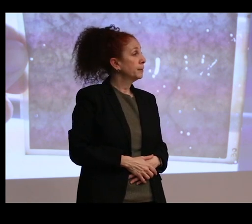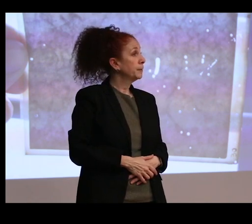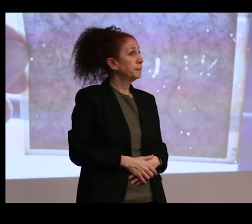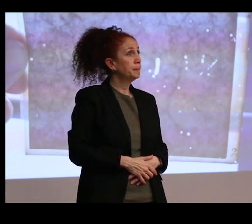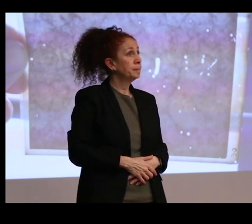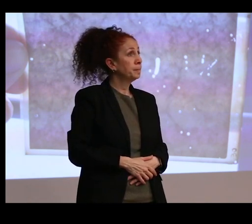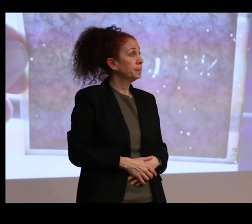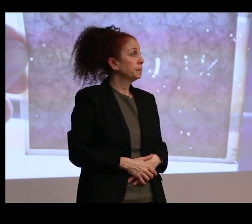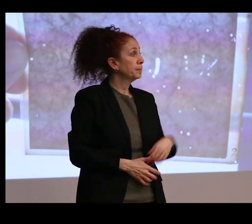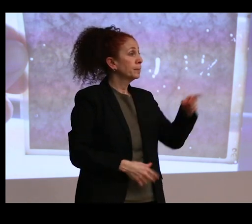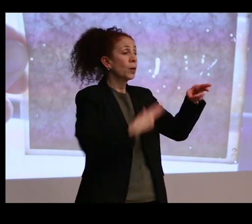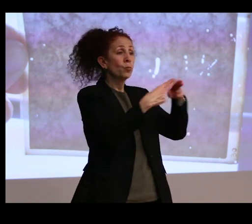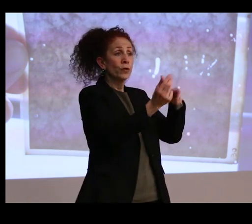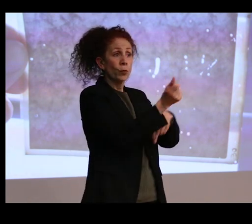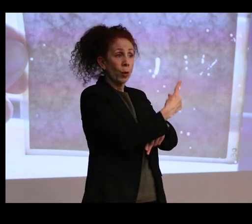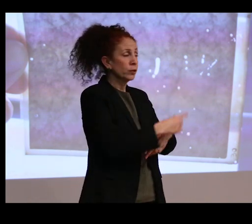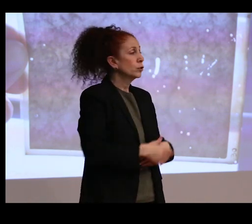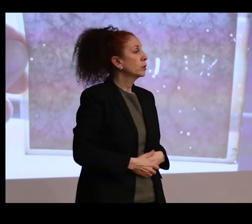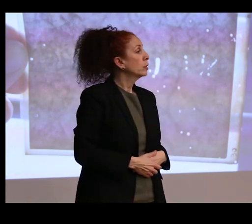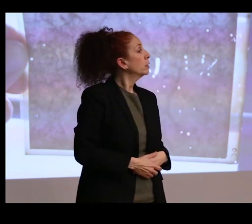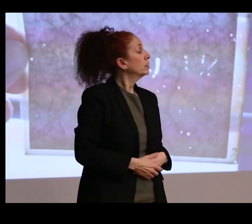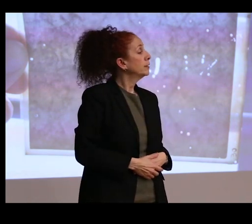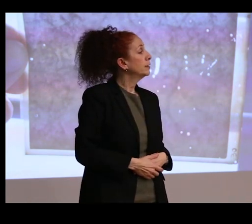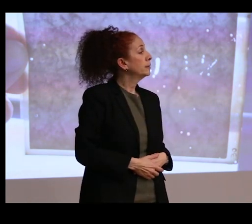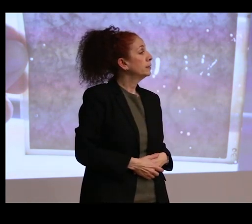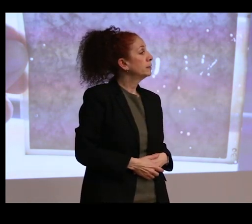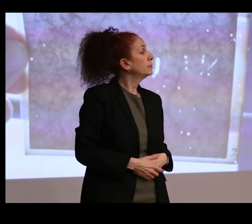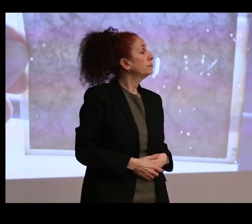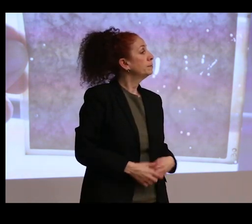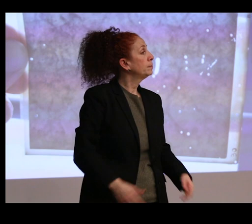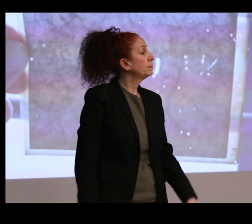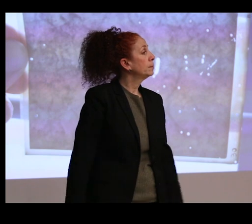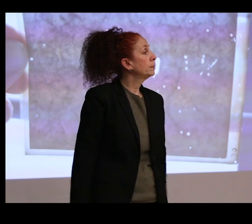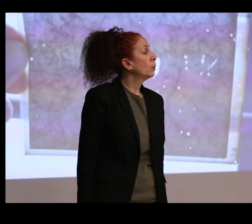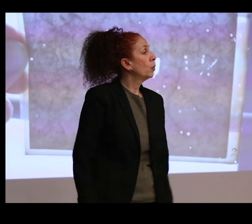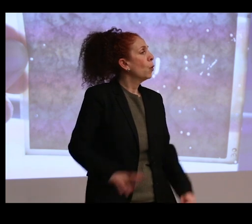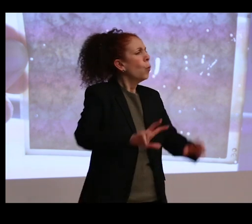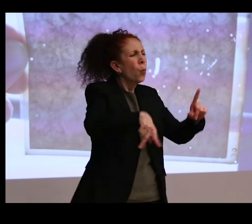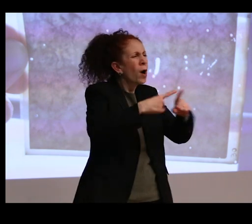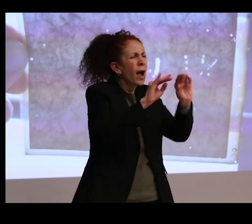Just a quick question. What kind of museum do you curate, what kind